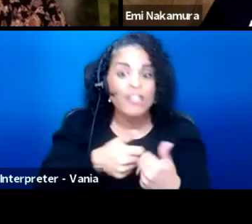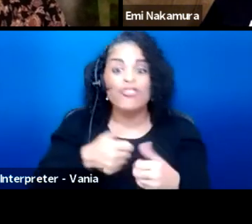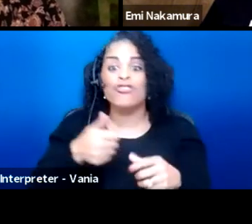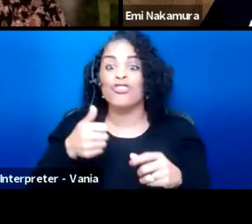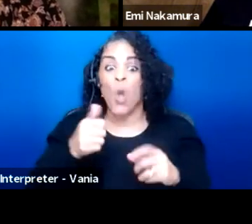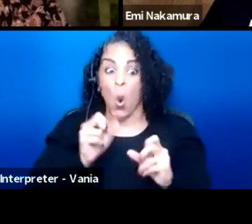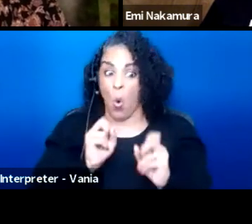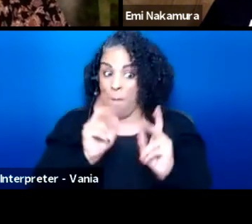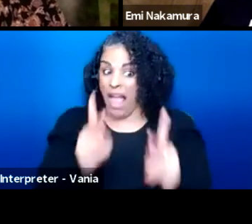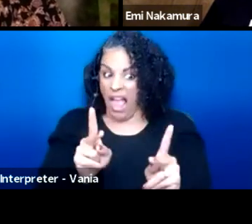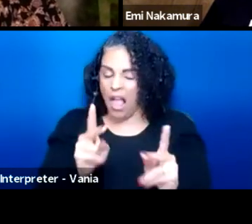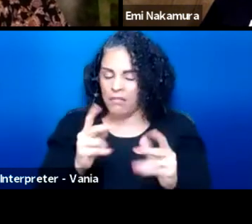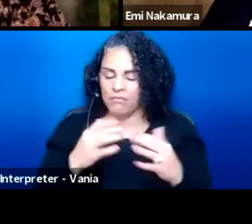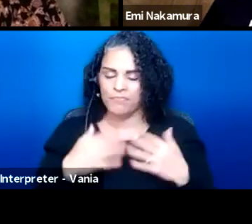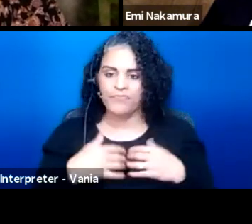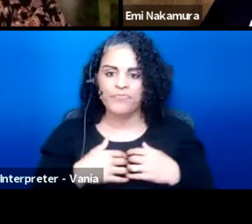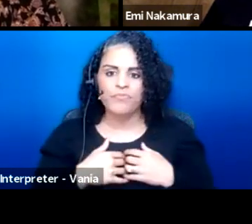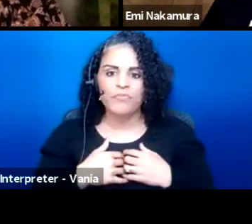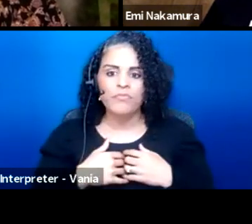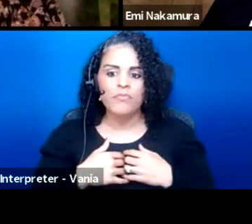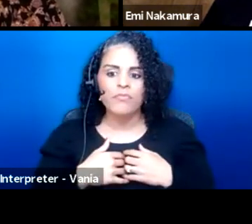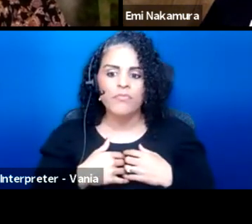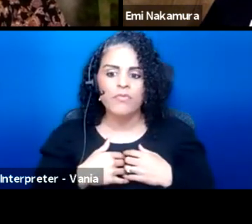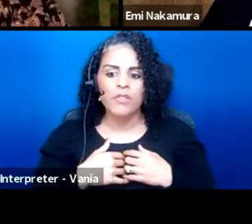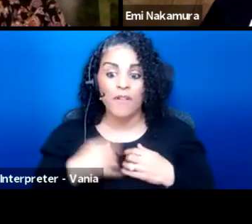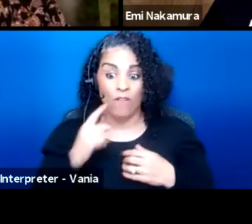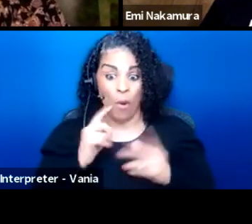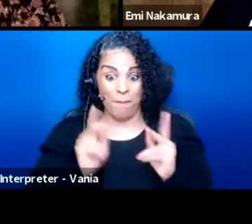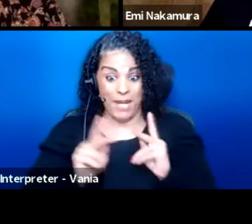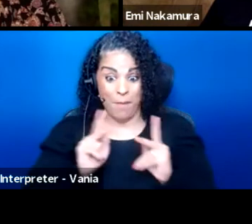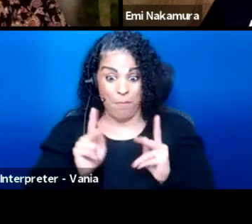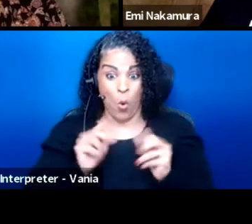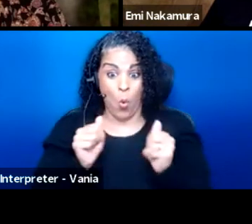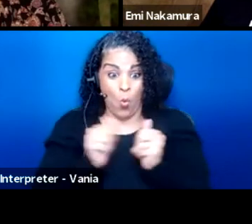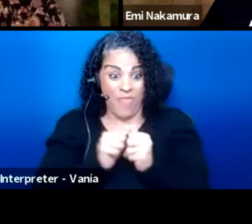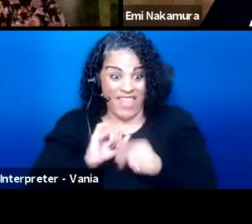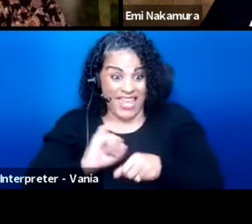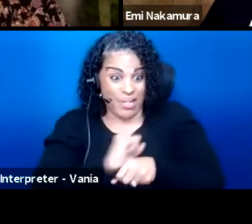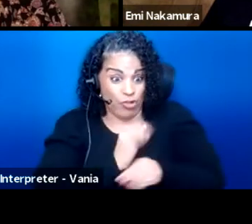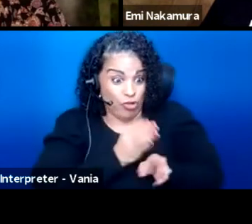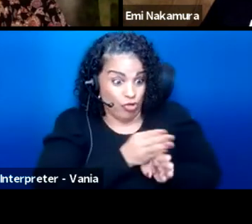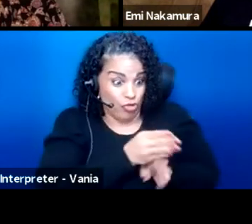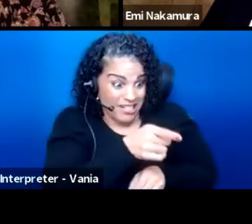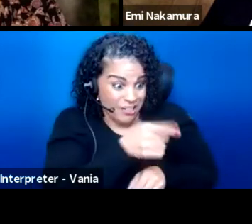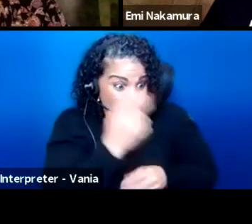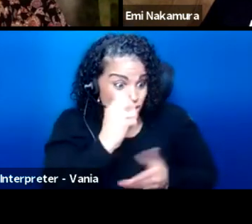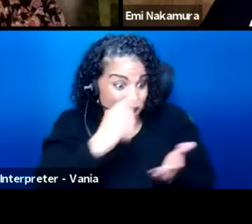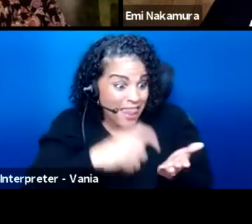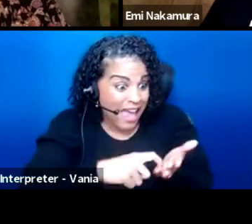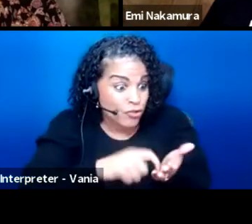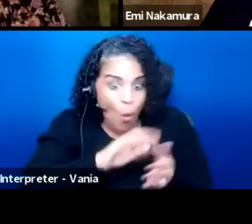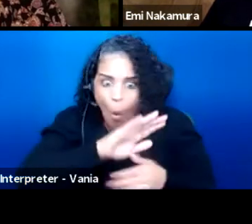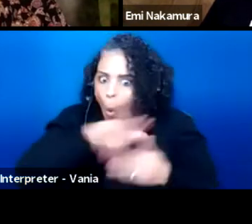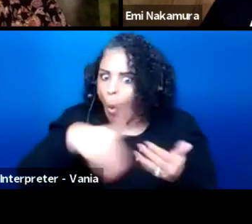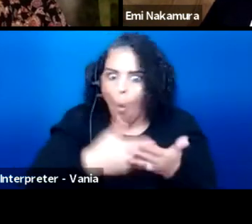is for people within industry to realize that the whole industry has changed